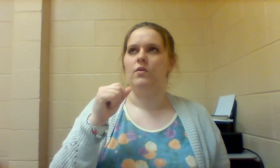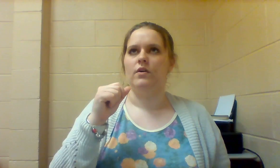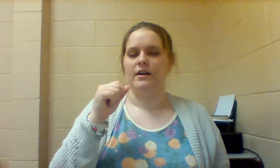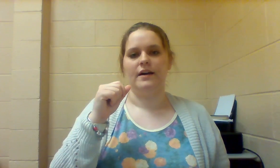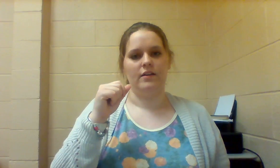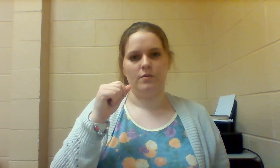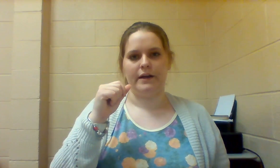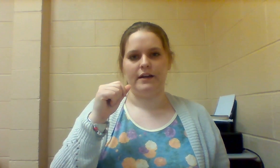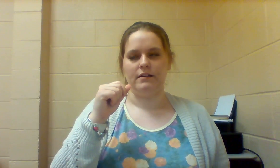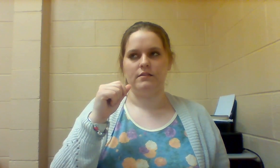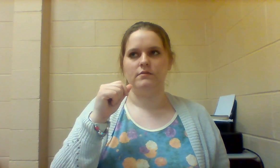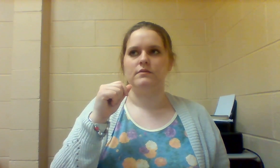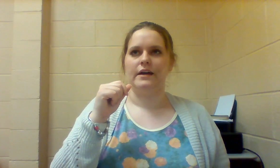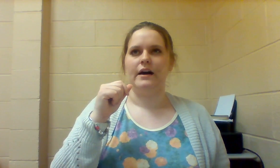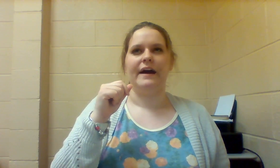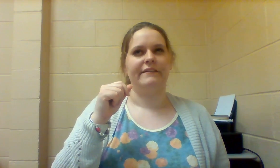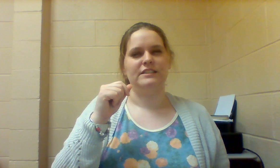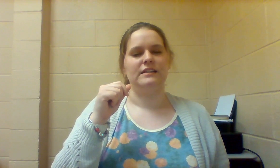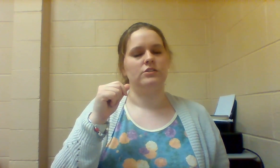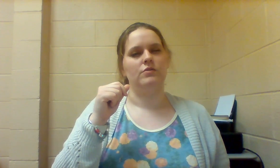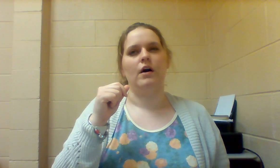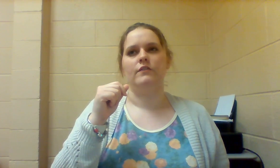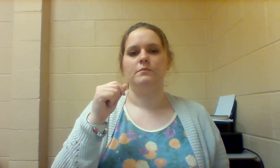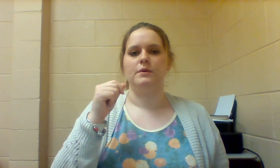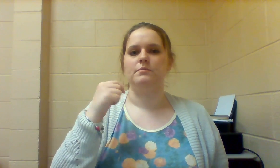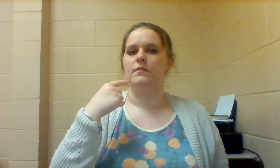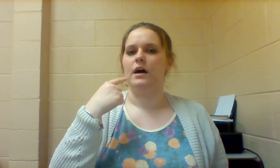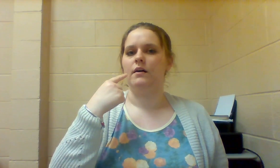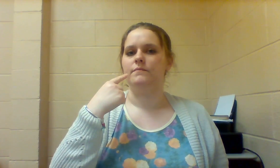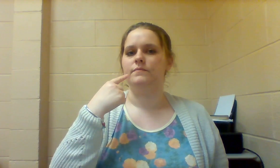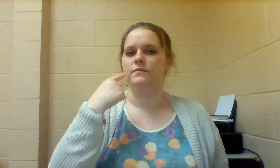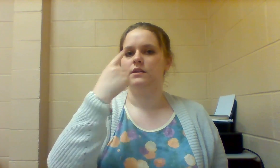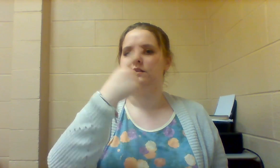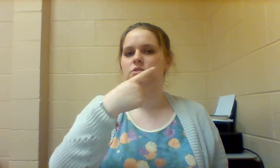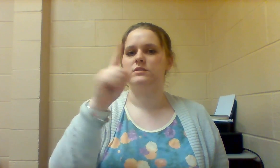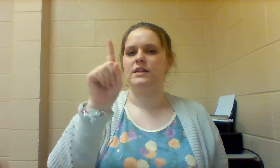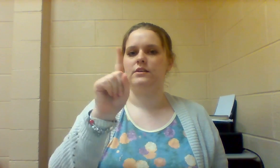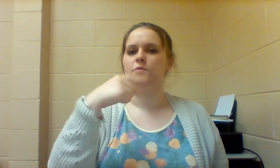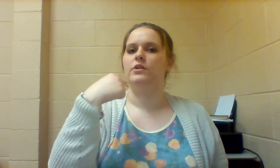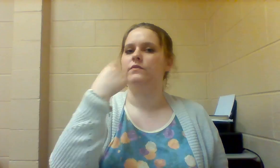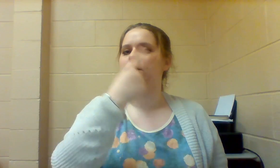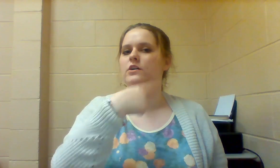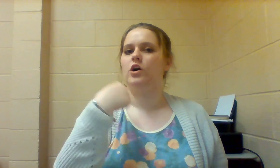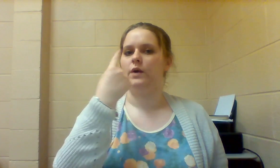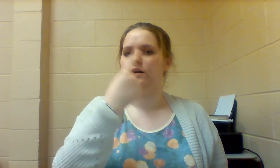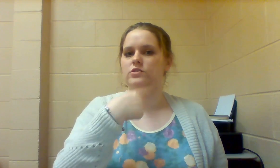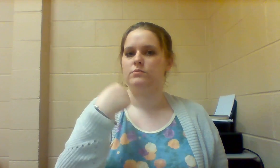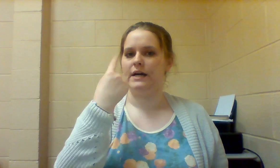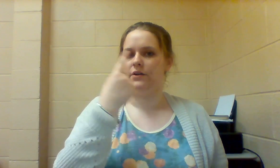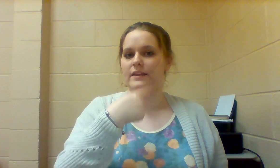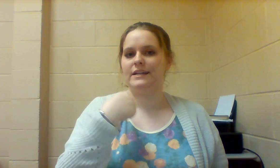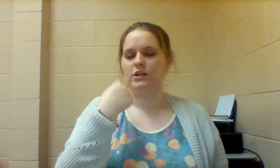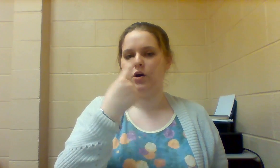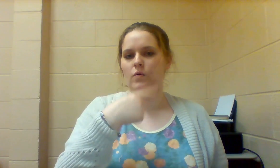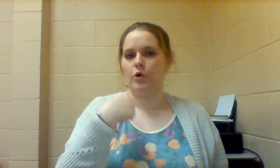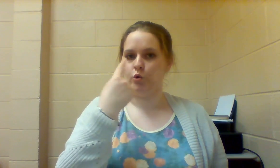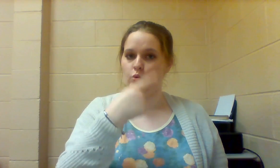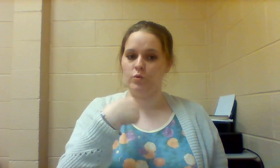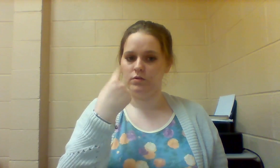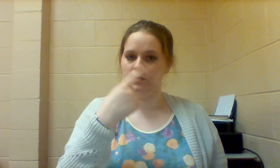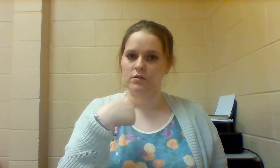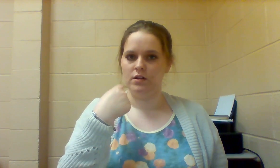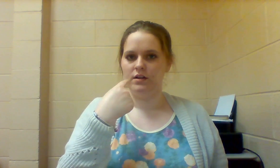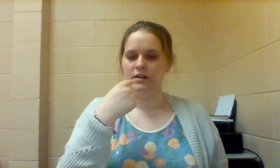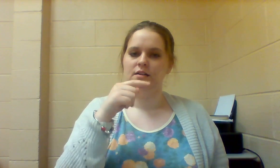or another way that I haven't seen too often, but just take your pointer finger around your mouth like an O WHO